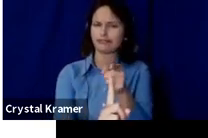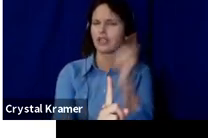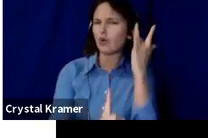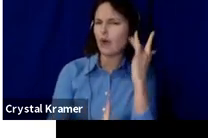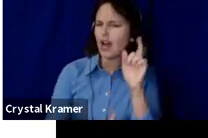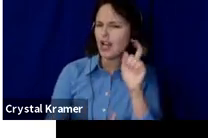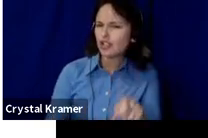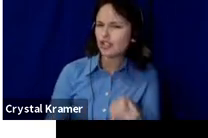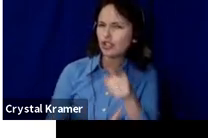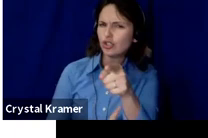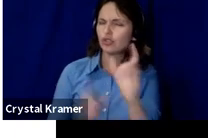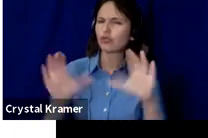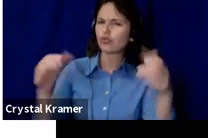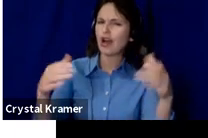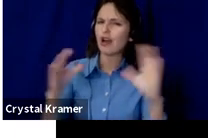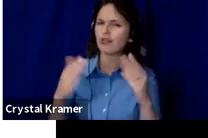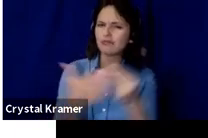Why is this an option?